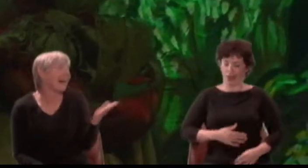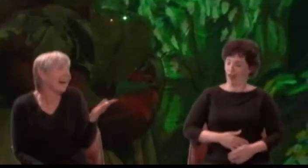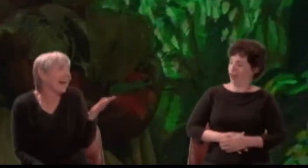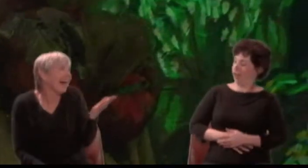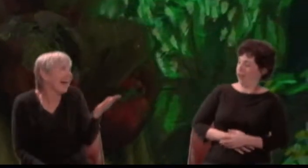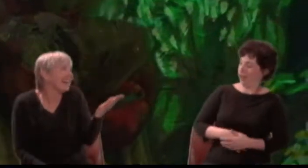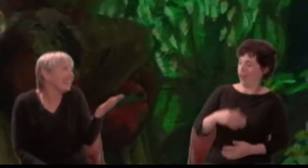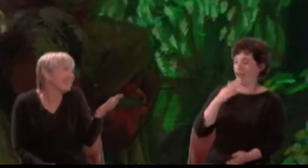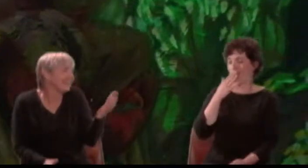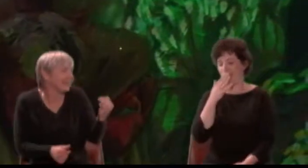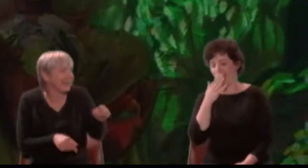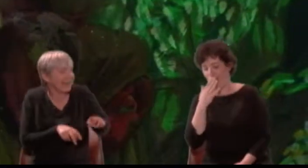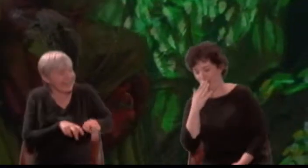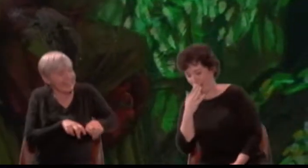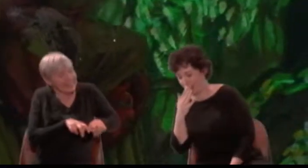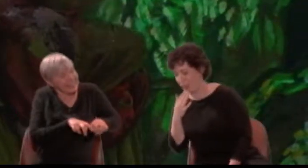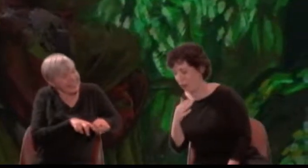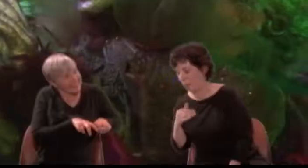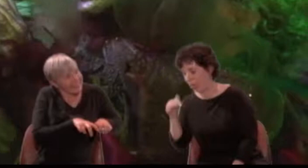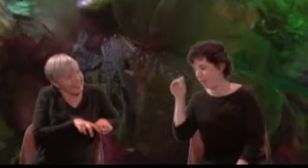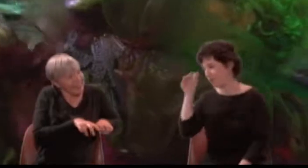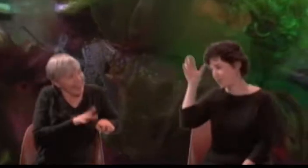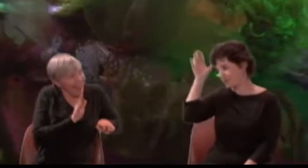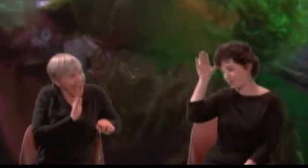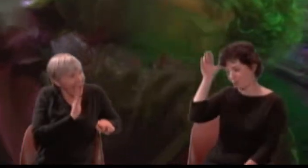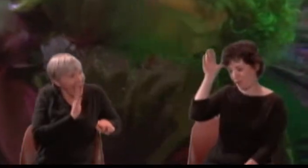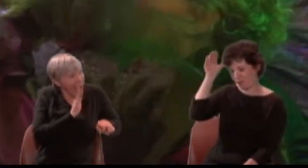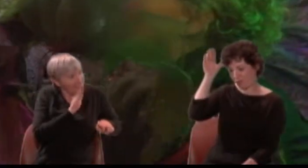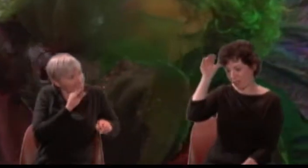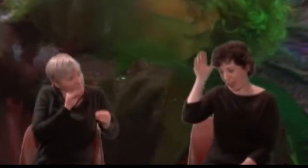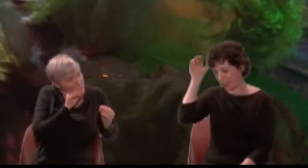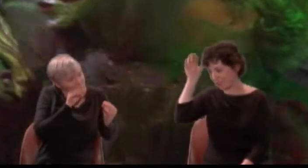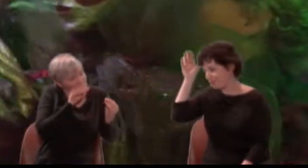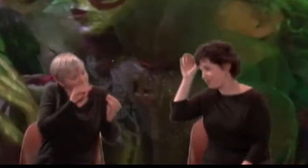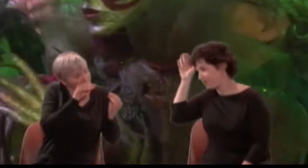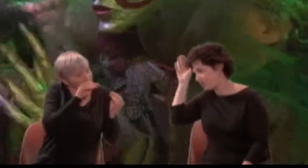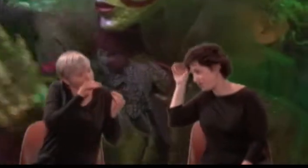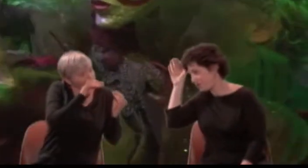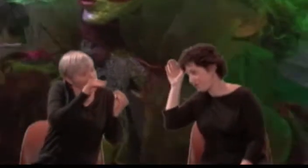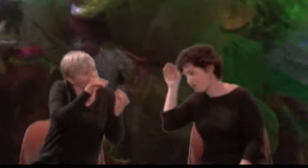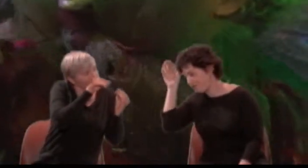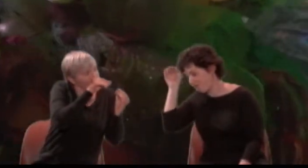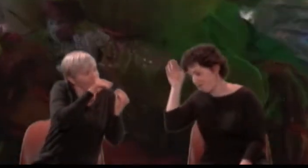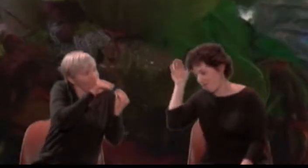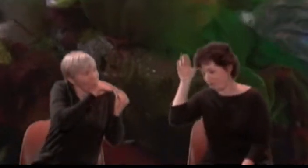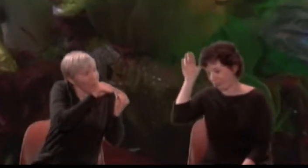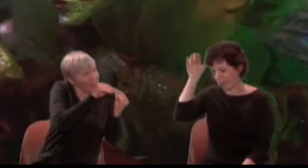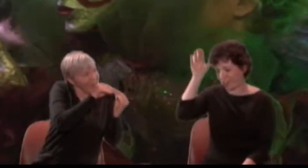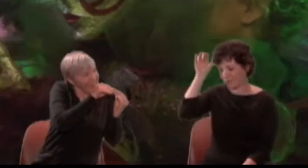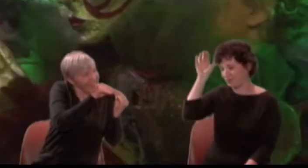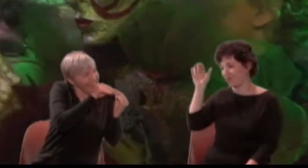and I will kiss thy large fair ears, my gentle joy.